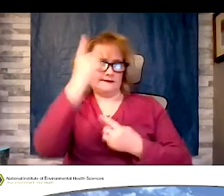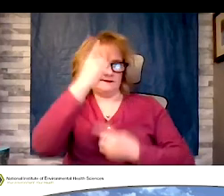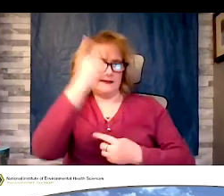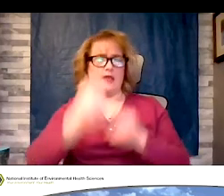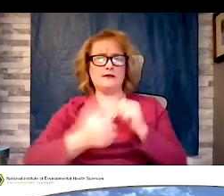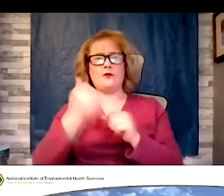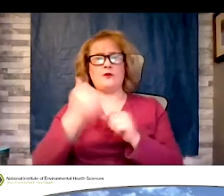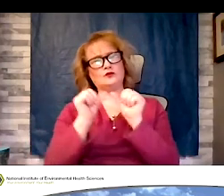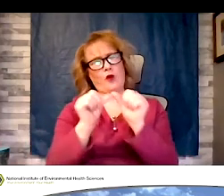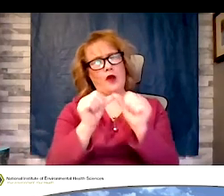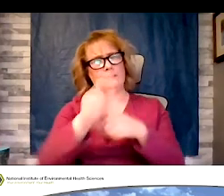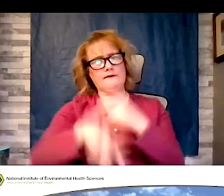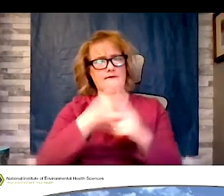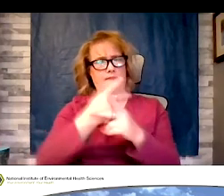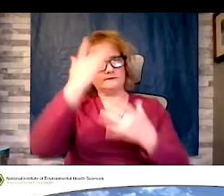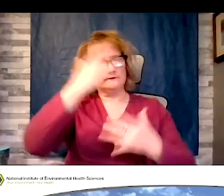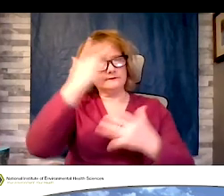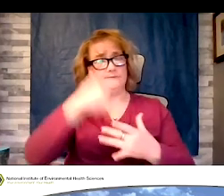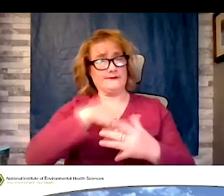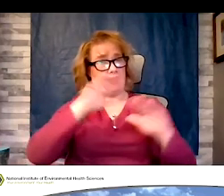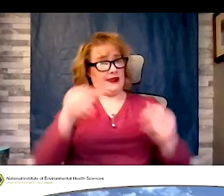you to my friend and colleague,